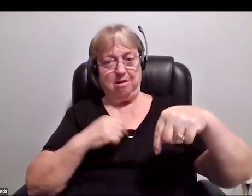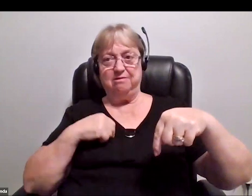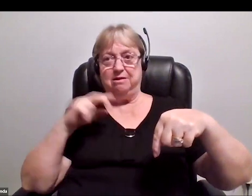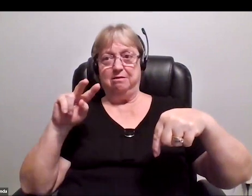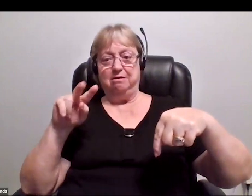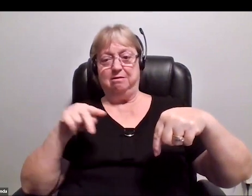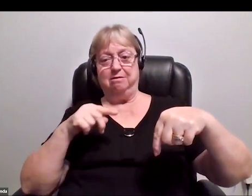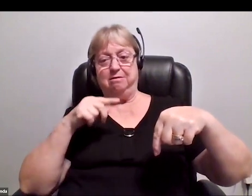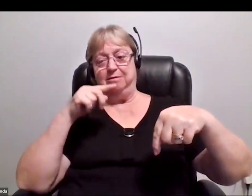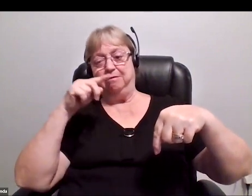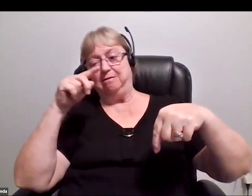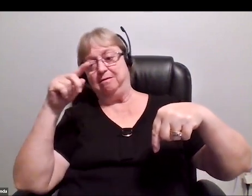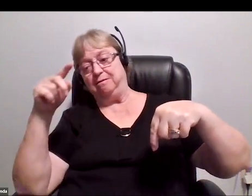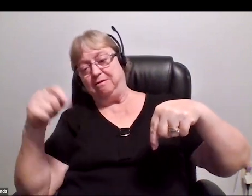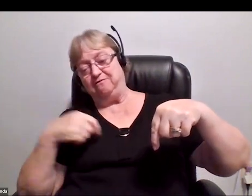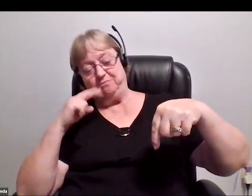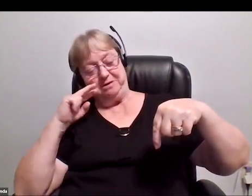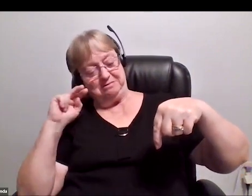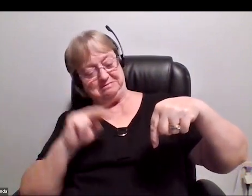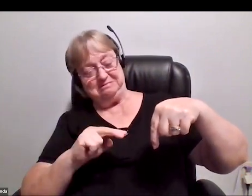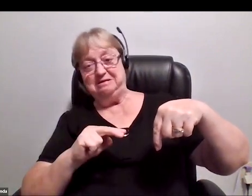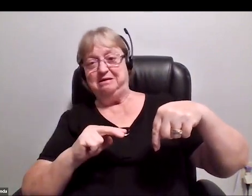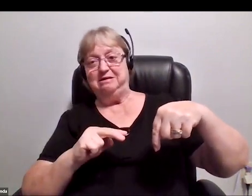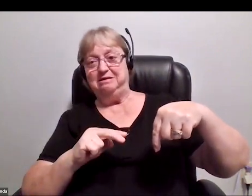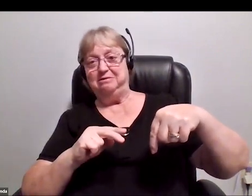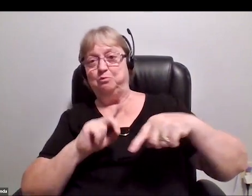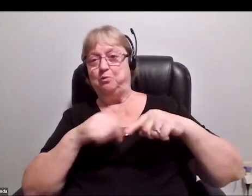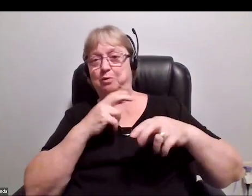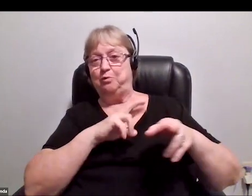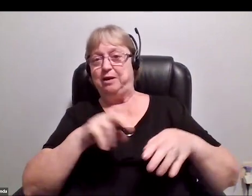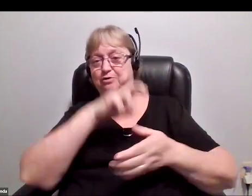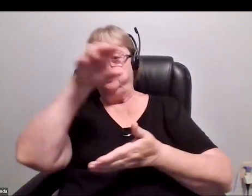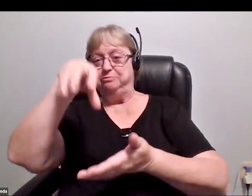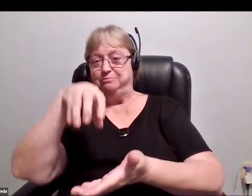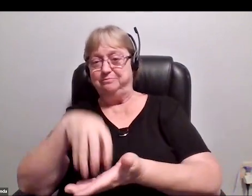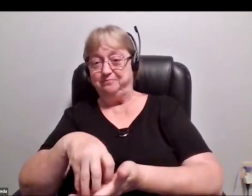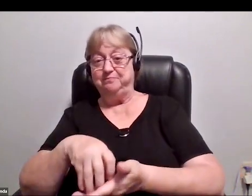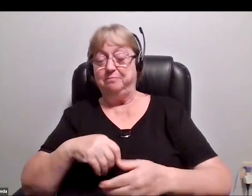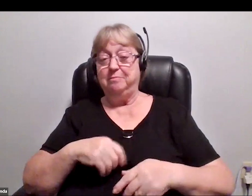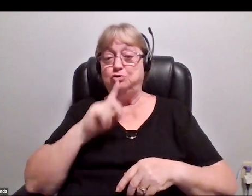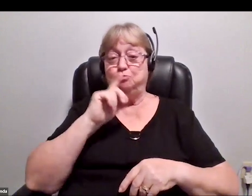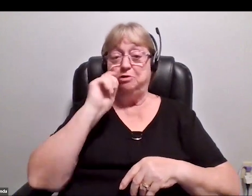to turn around for me to get a little view of it, just as we were about to touch down, but that's pretty cool, seeing one of those things land.